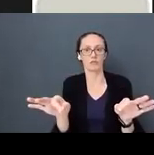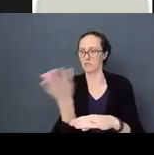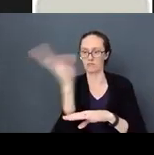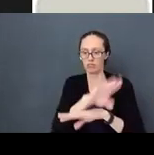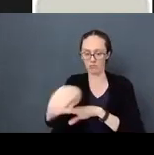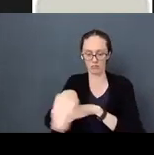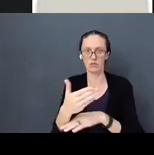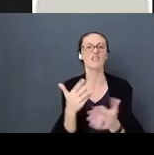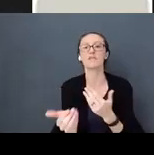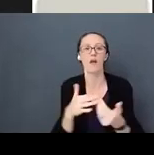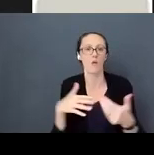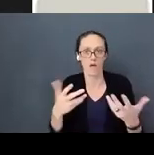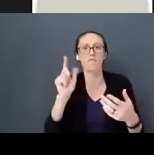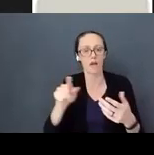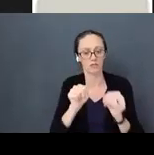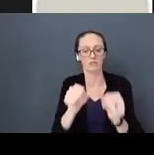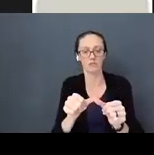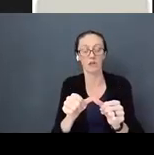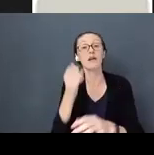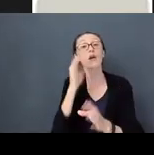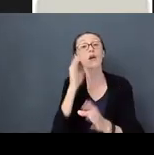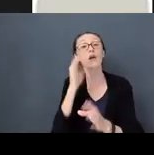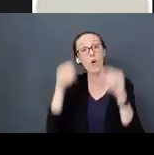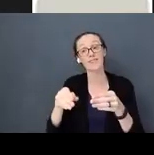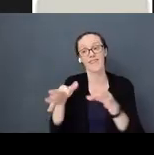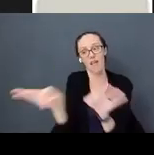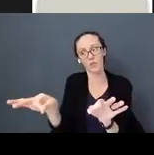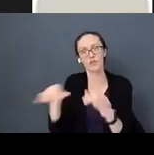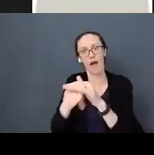If we focus on that and not the methodology debate, we will have healthier babies.